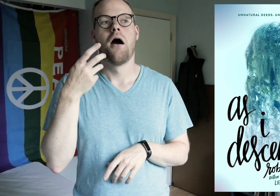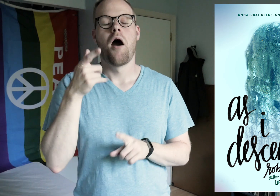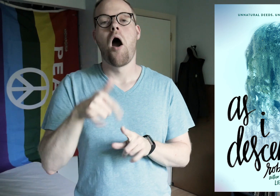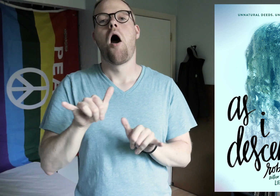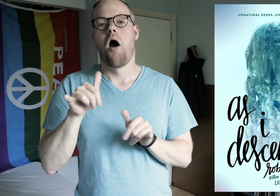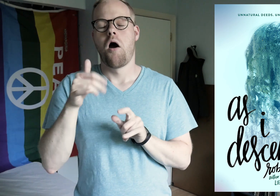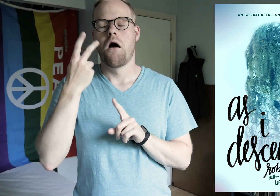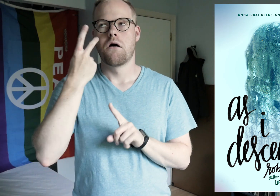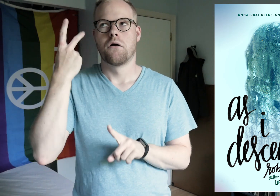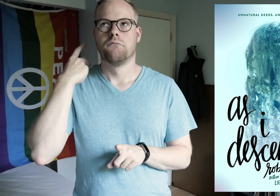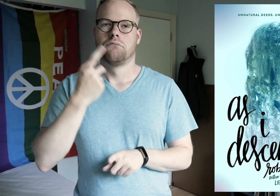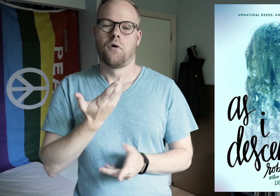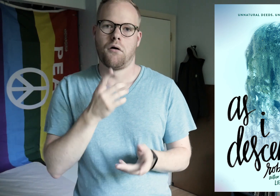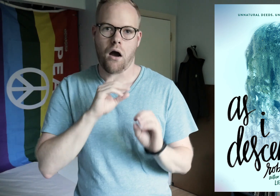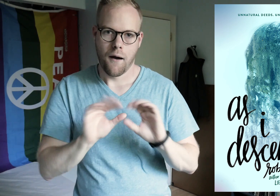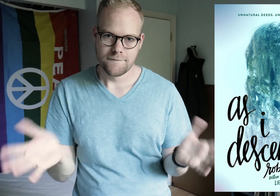Once I knew that, I thought back, and it became really obvious.